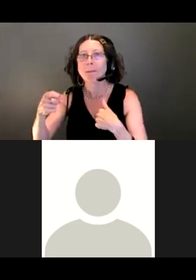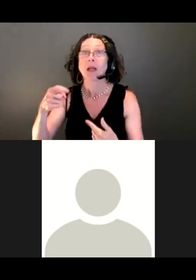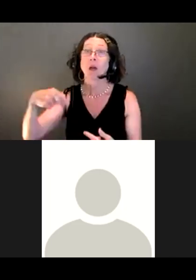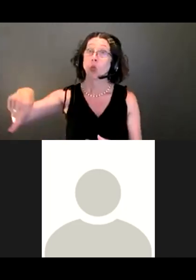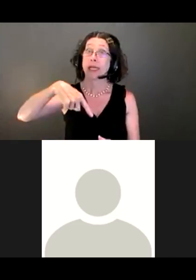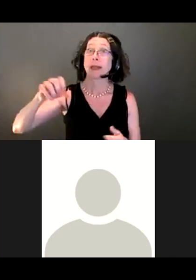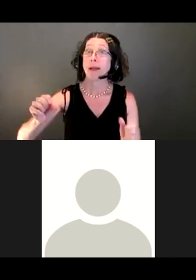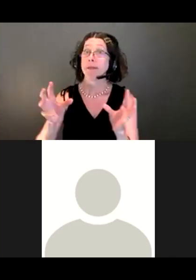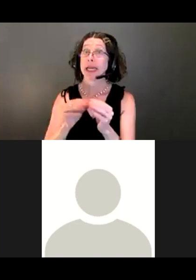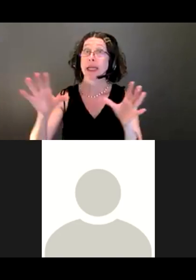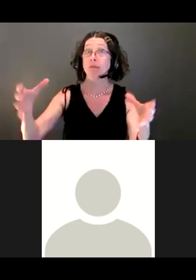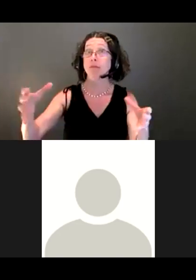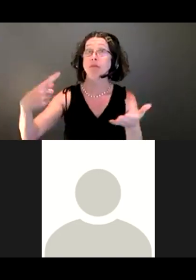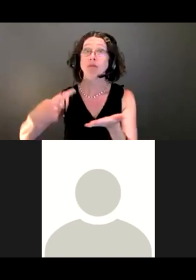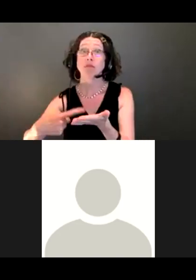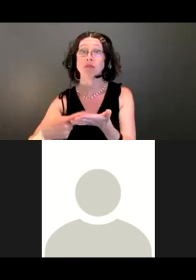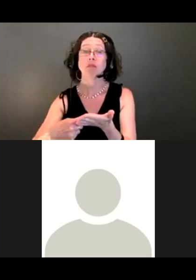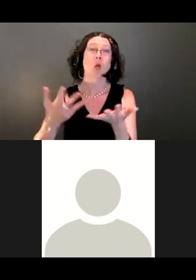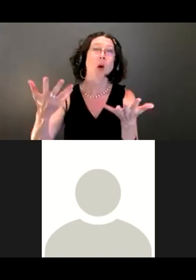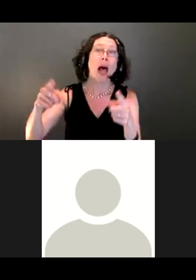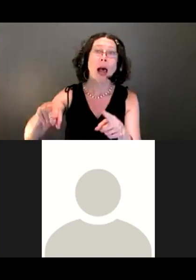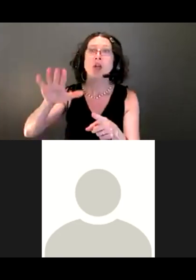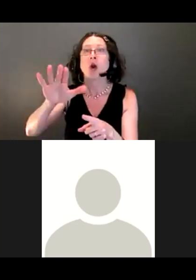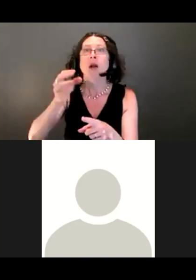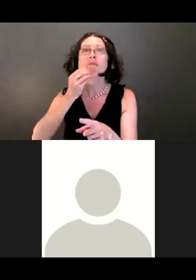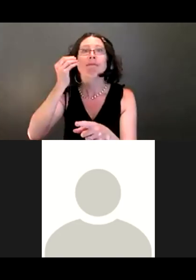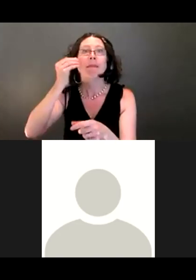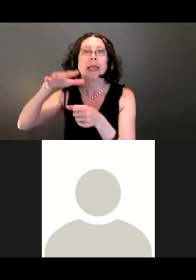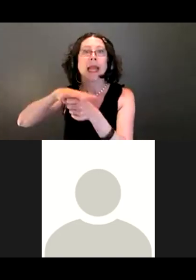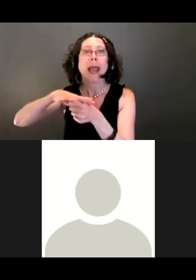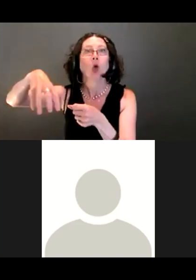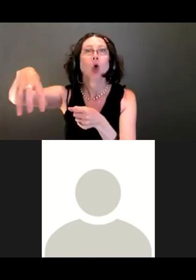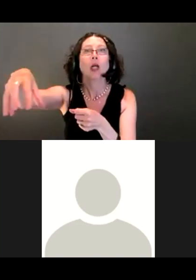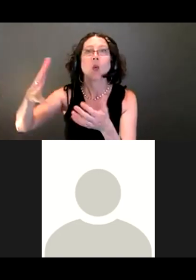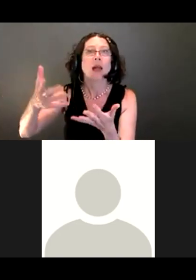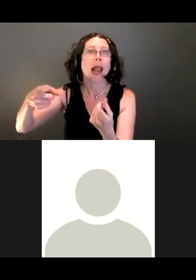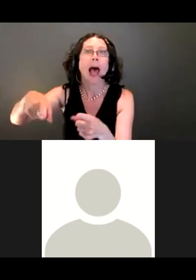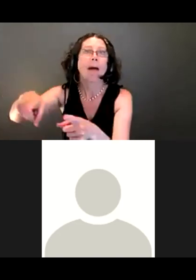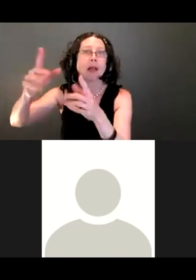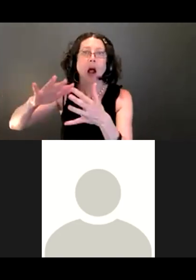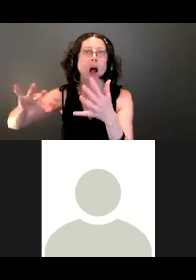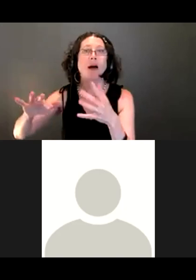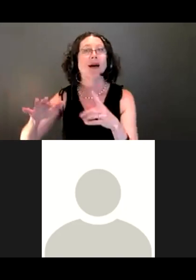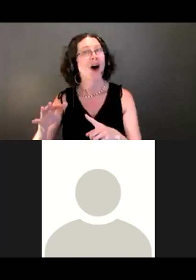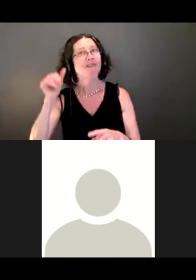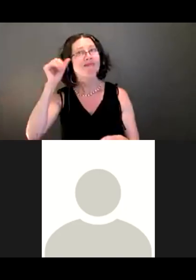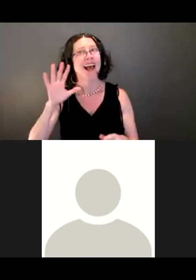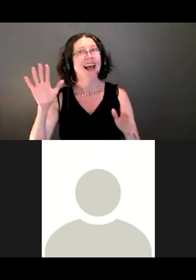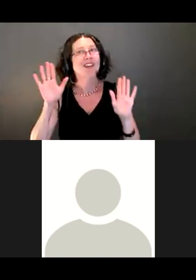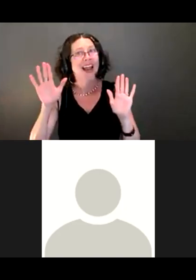you might have. Ron: That's great. Yeah, thank you for making the accommodation for that trailhead.